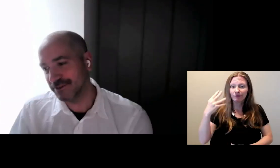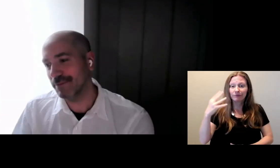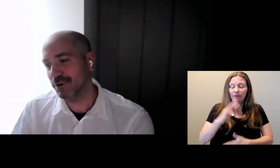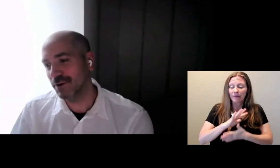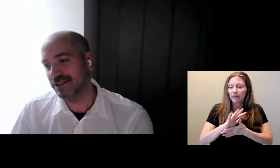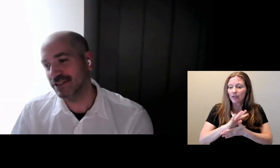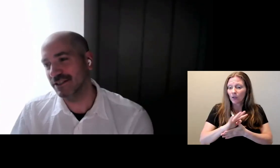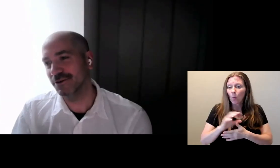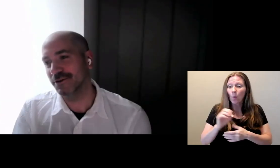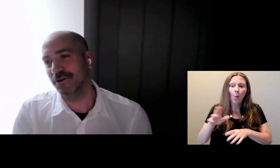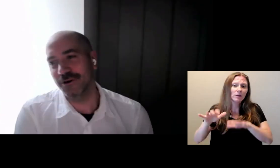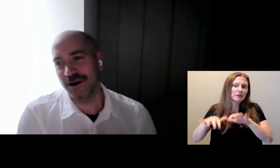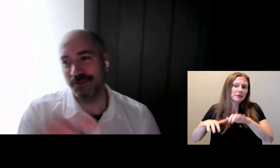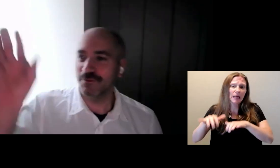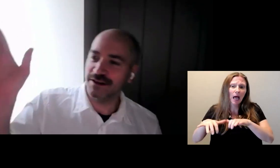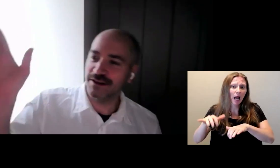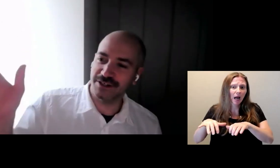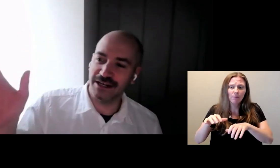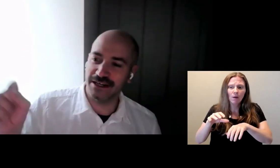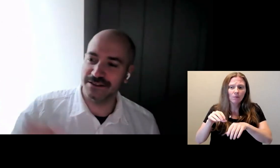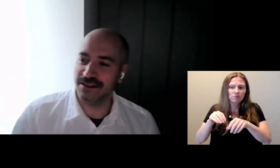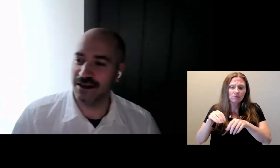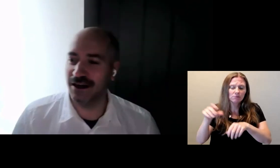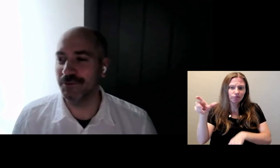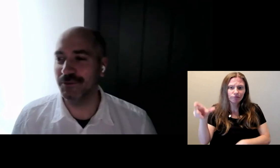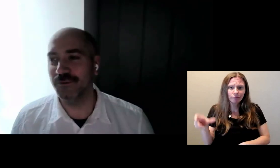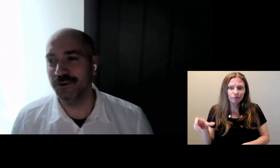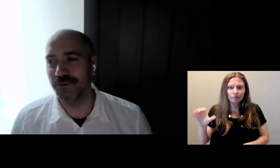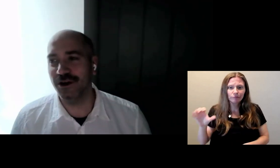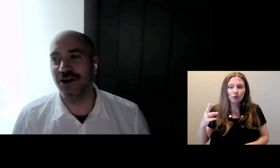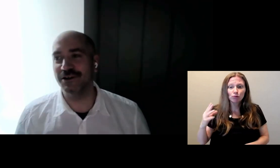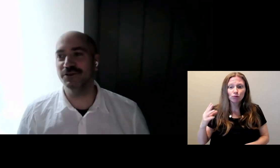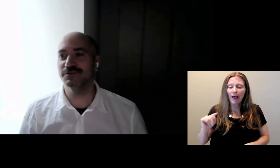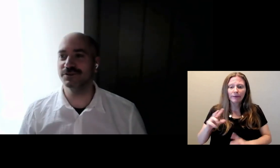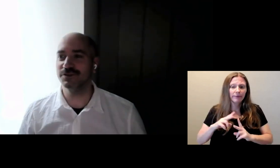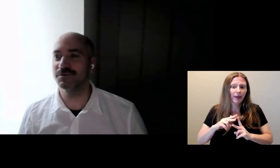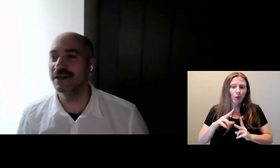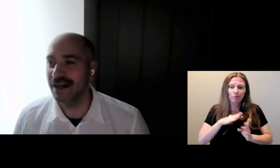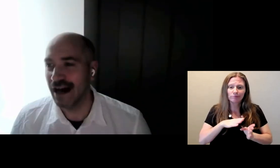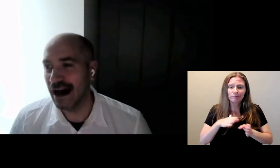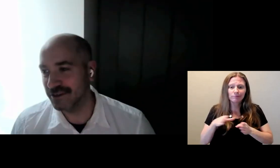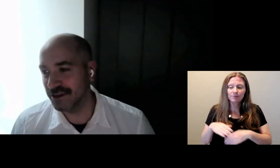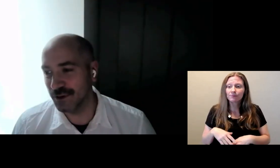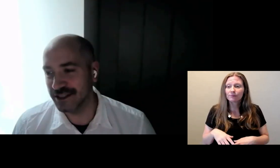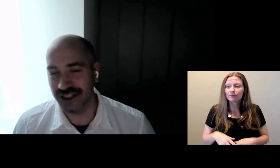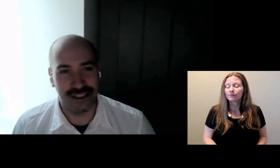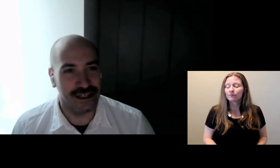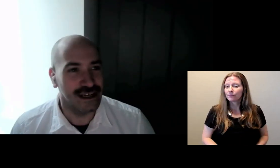Either type your question, or raise your hand and we will call on you to ask a question.